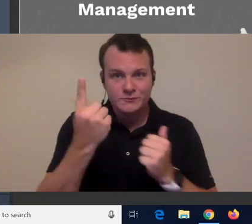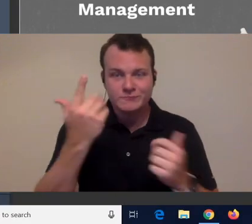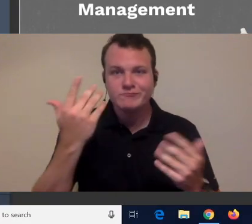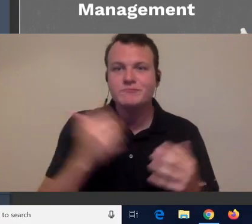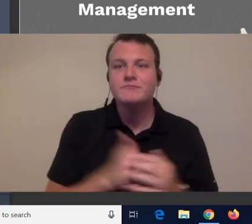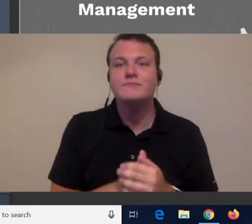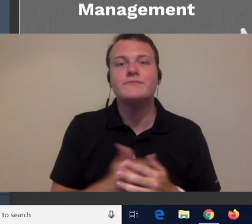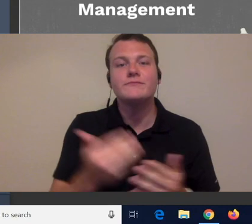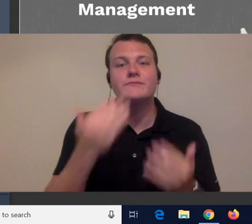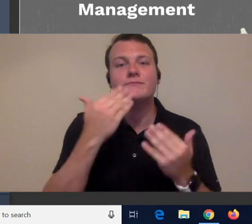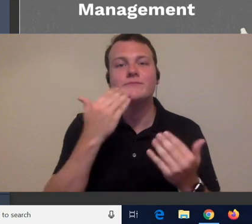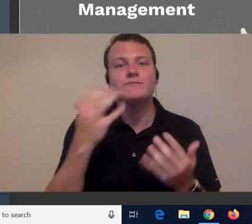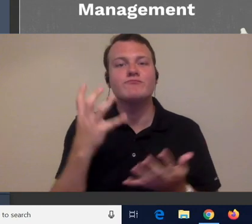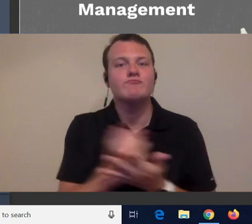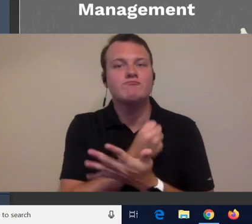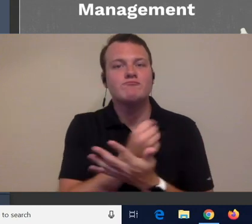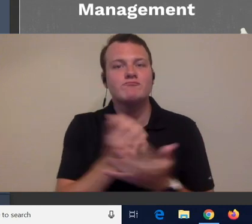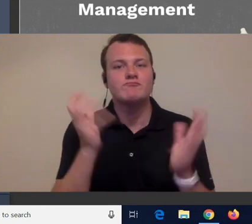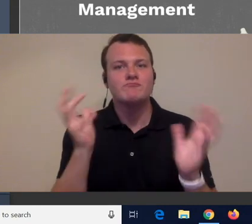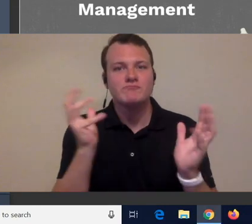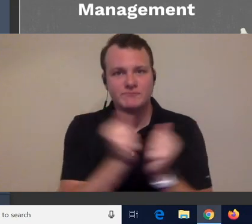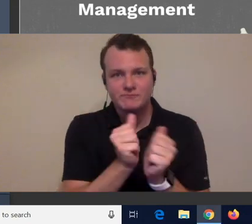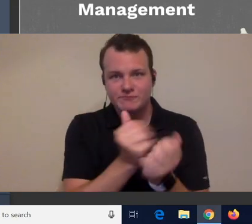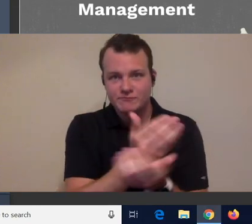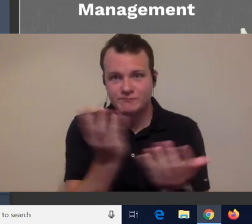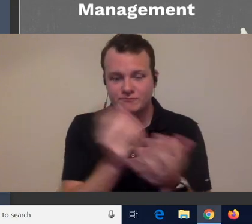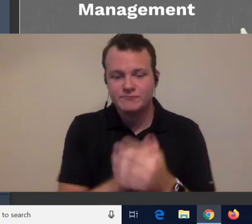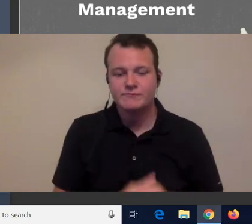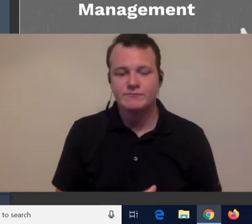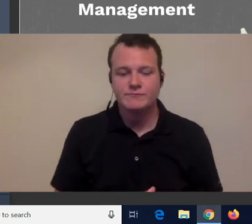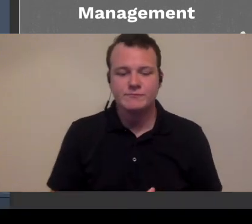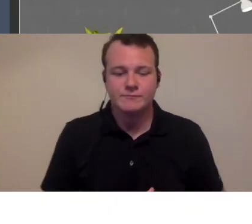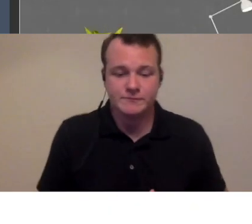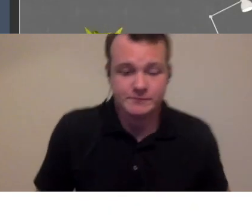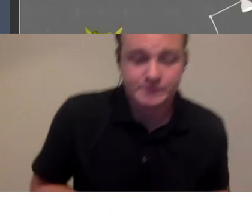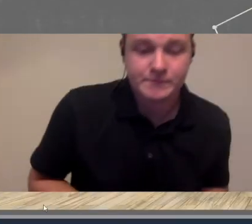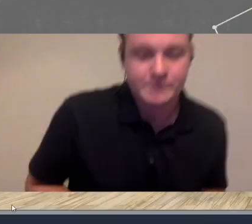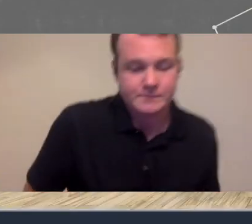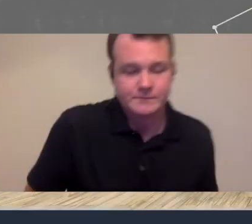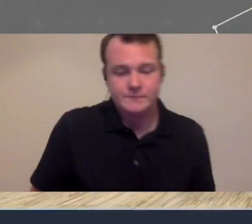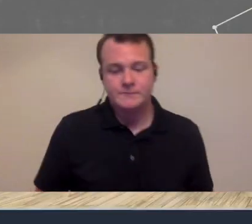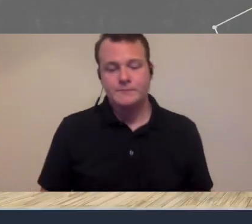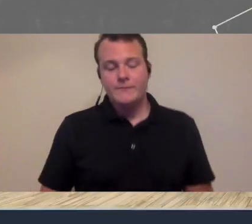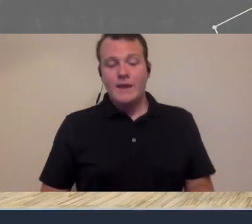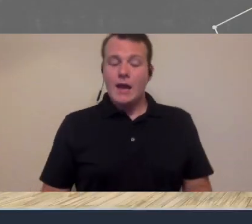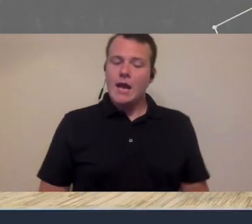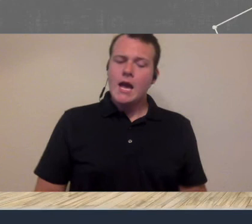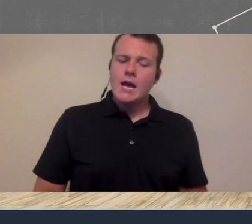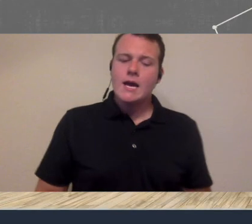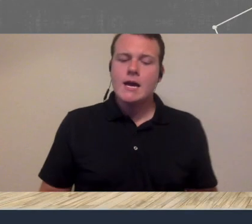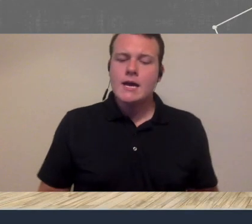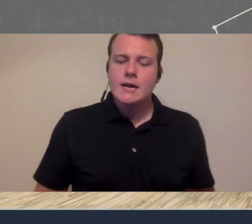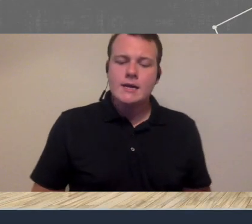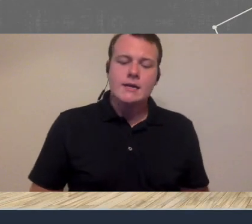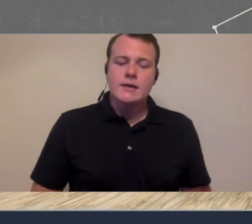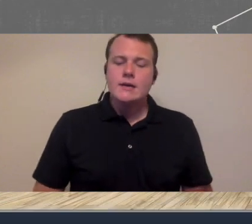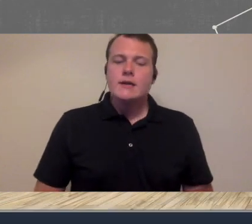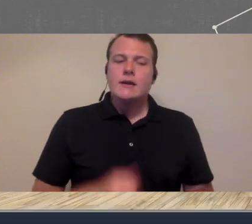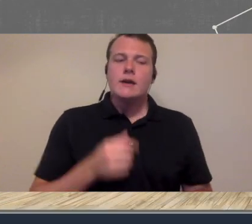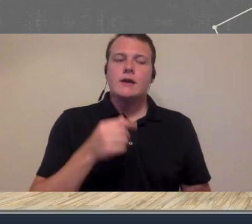everyone I think such a chance to chat this in presentation mode so as I